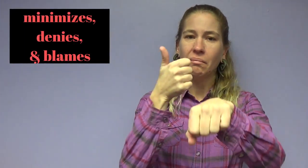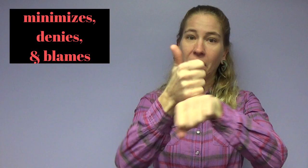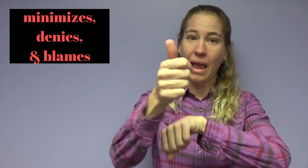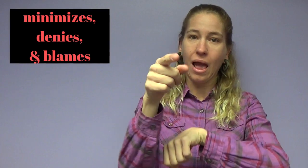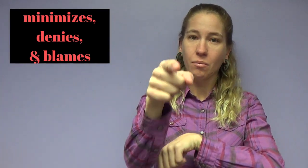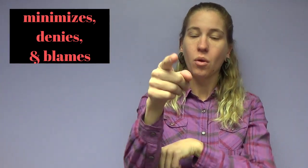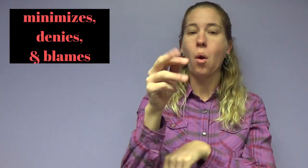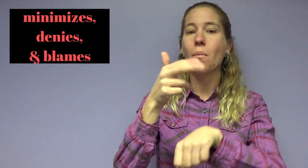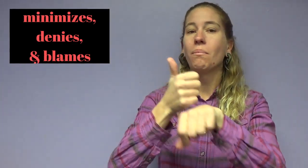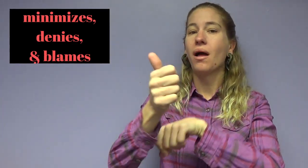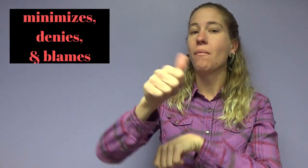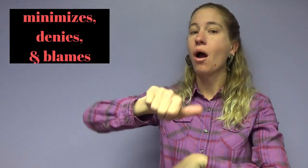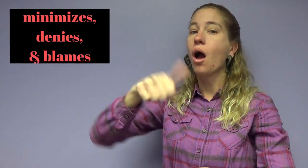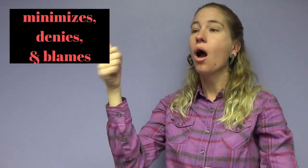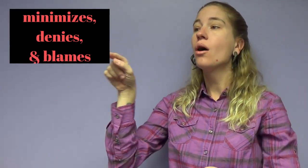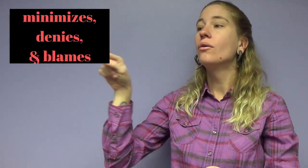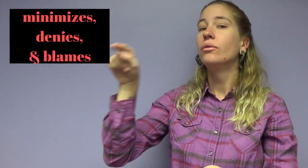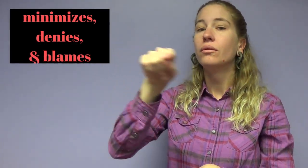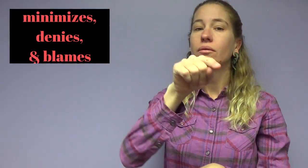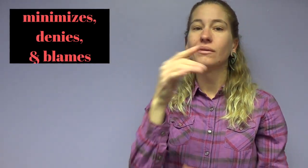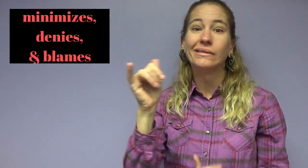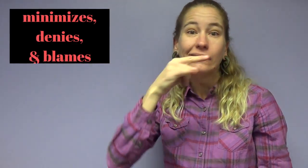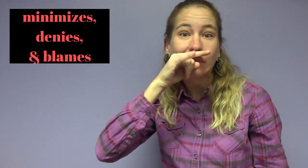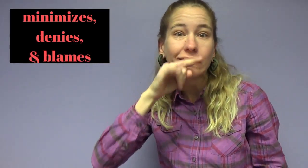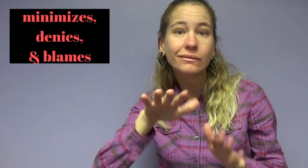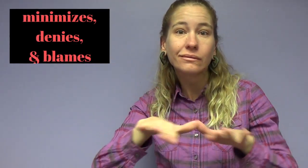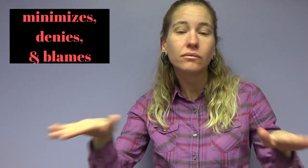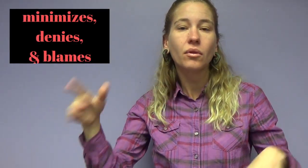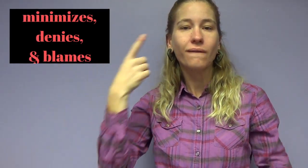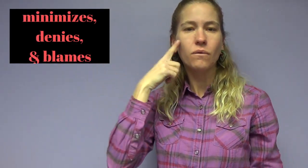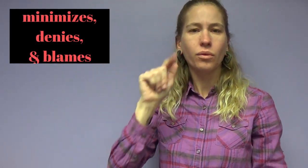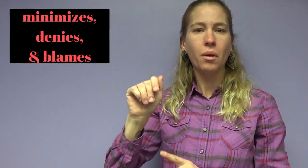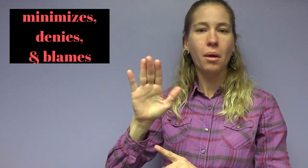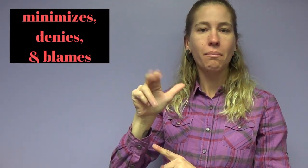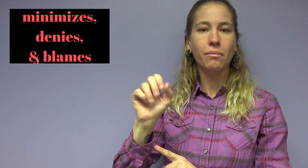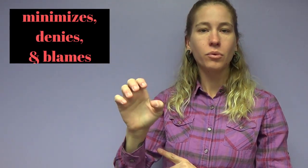Blames you or others, like children, for the abuse.